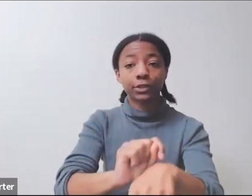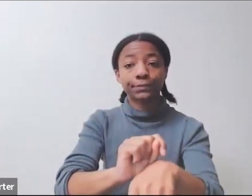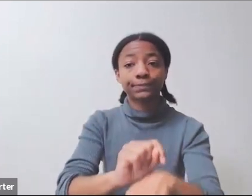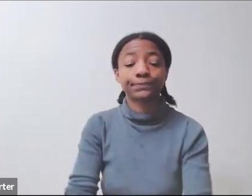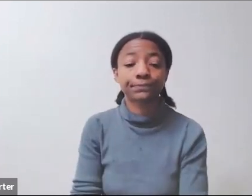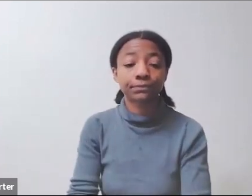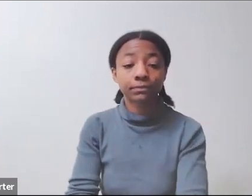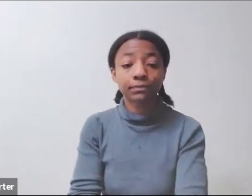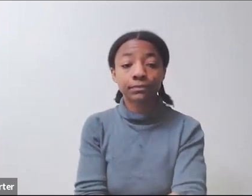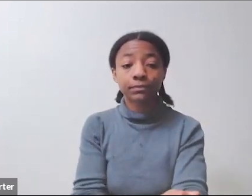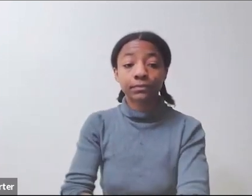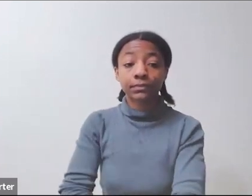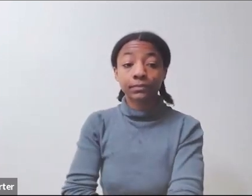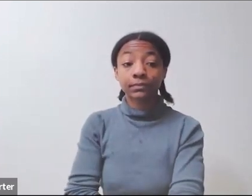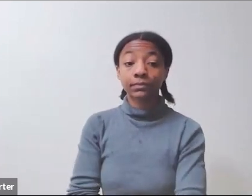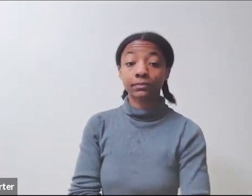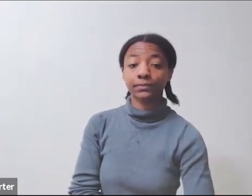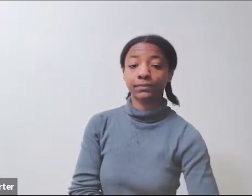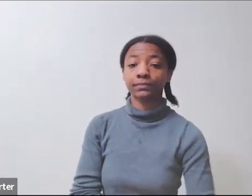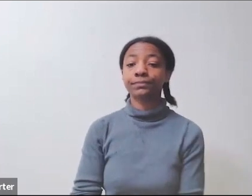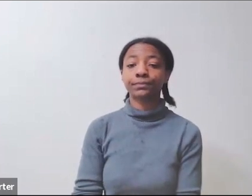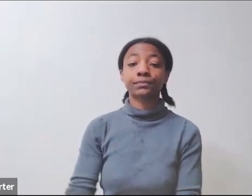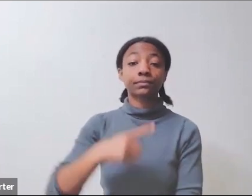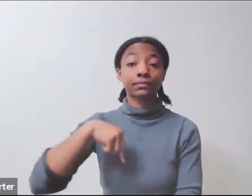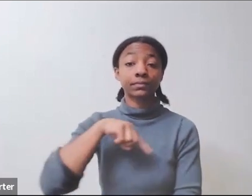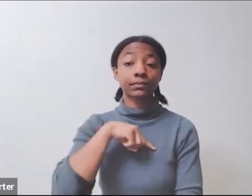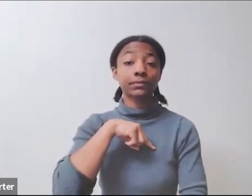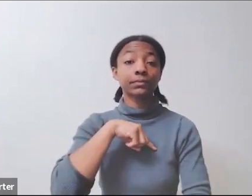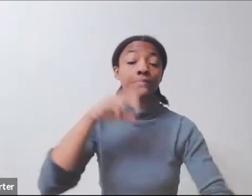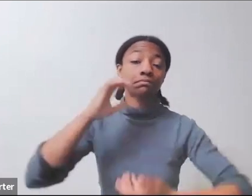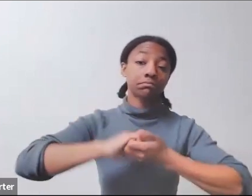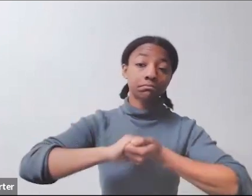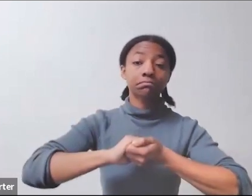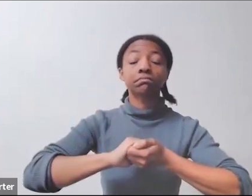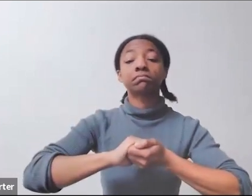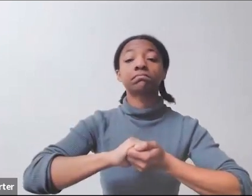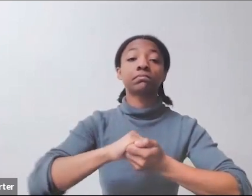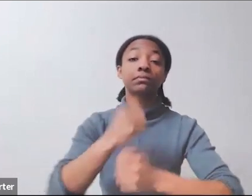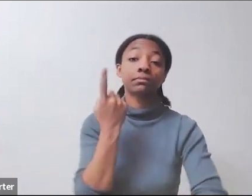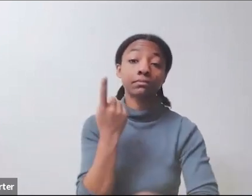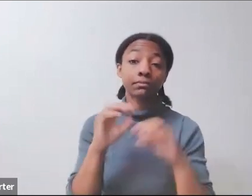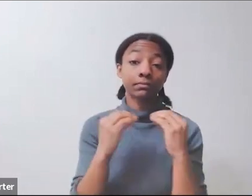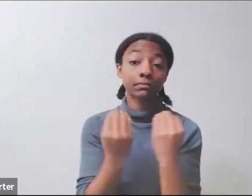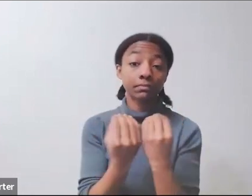that is probably where we get 50% of our global health staff.